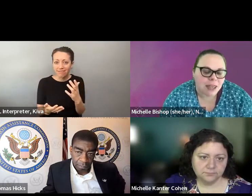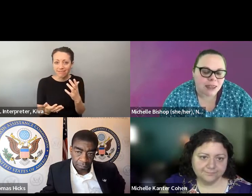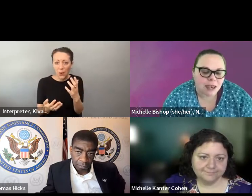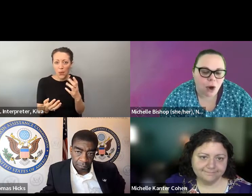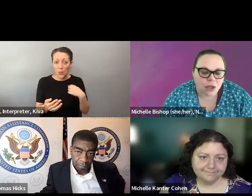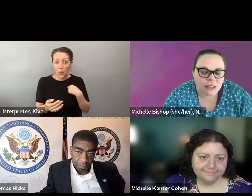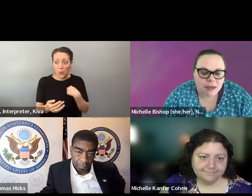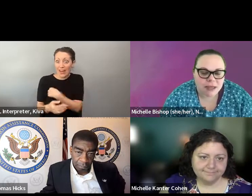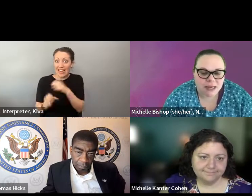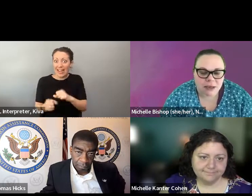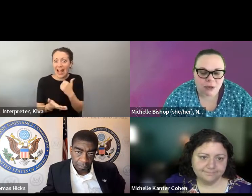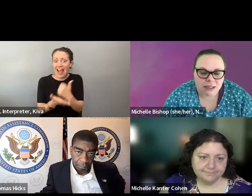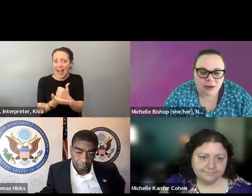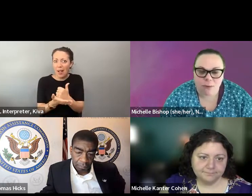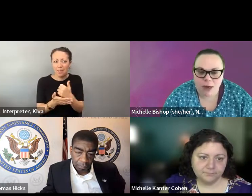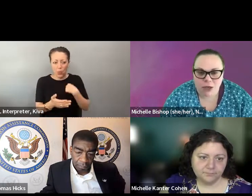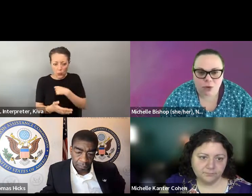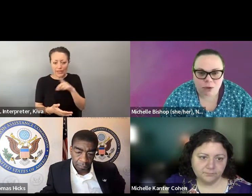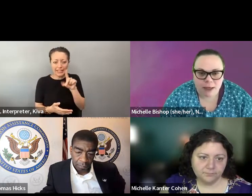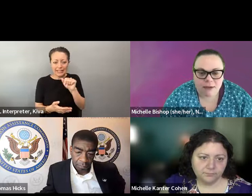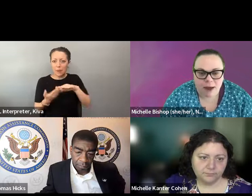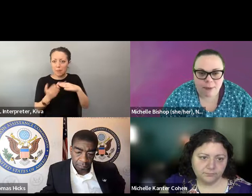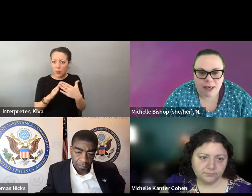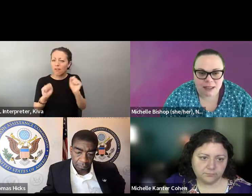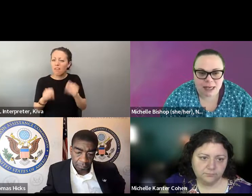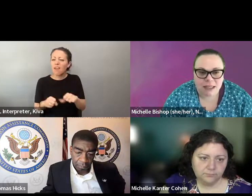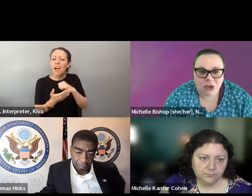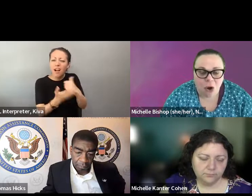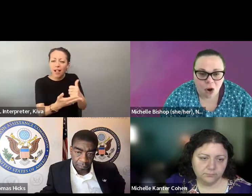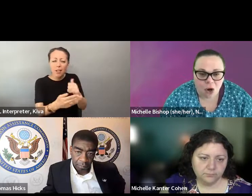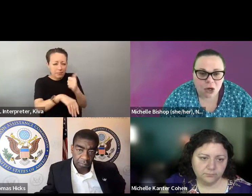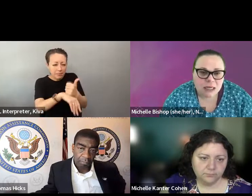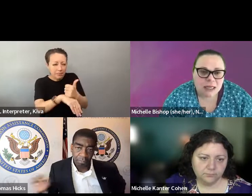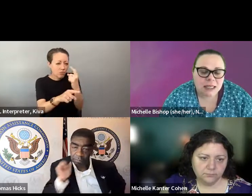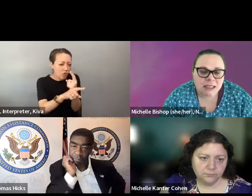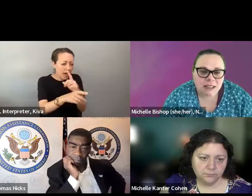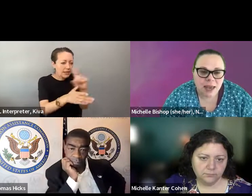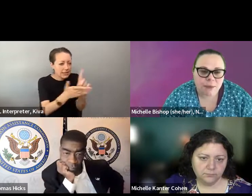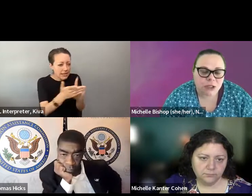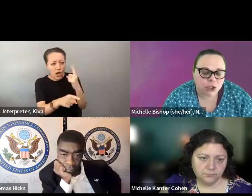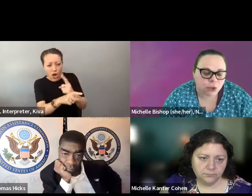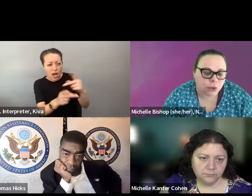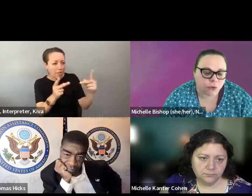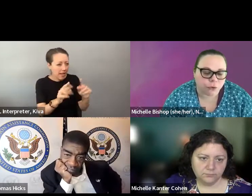not placed accessibly and that creates an additional barrier for people did kiss aunts and there are people with But we did see some that were not placed excessively, and that just creates an additional barrier unnecessarily, for people with disabilities, And there are people with disabilities in this room that want to help you with that but I think some of the things that we're seeing from a national disabilities in this room